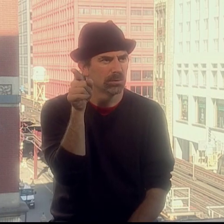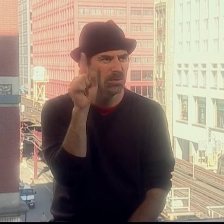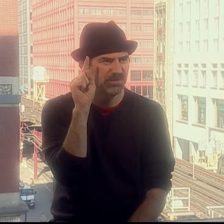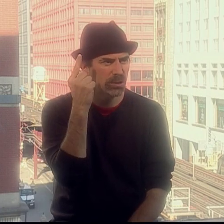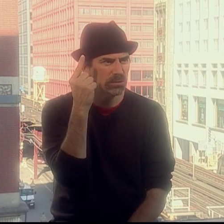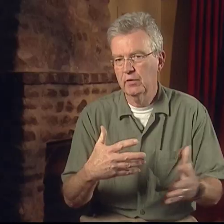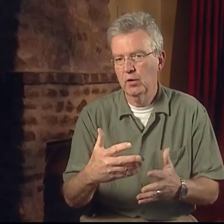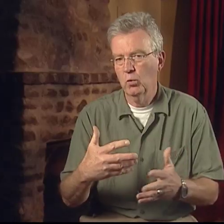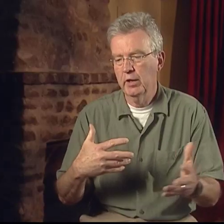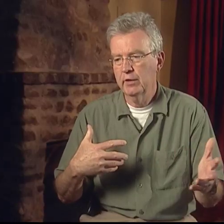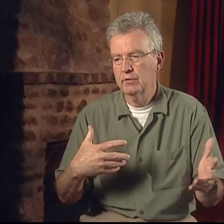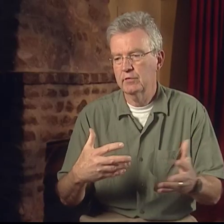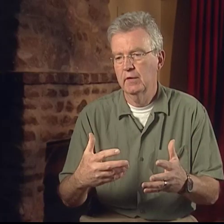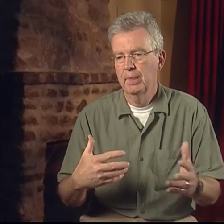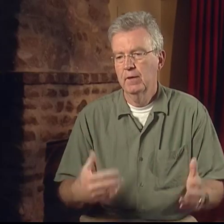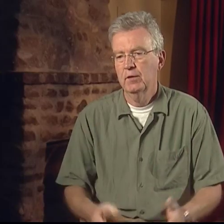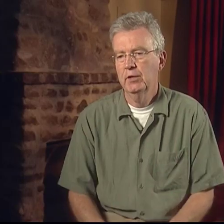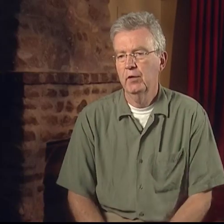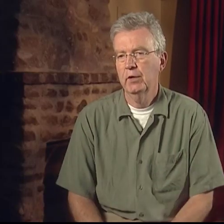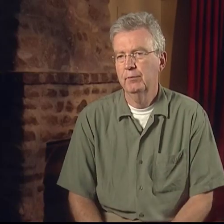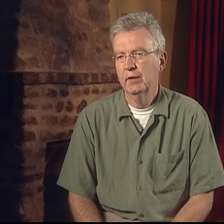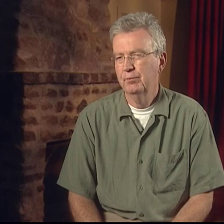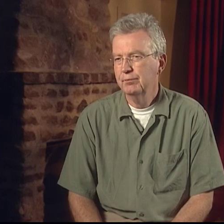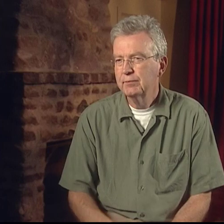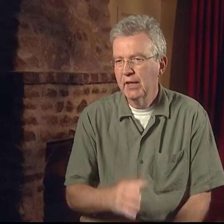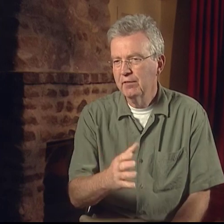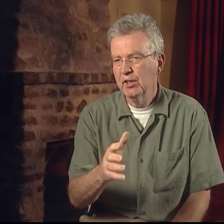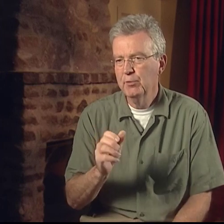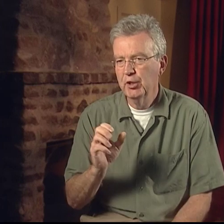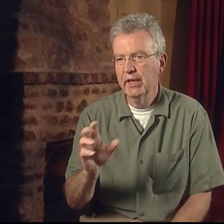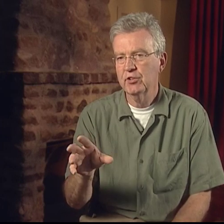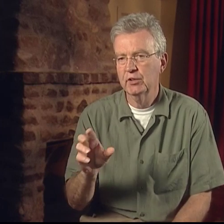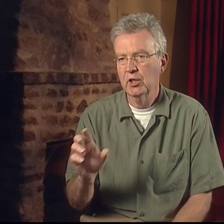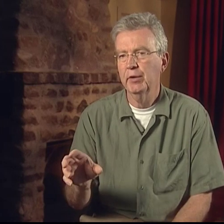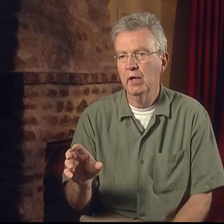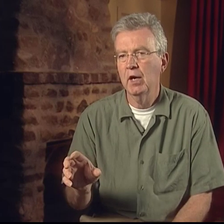There was, you know, a kind of communication going on